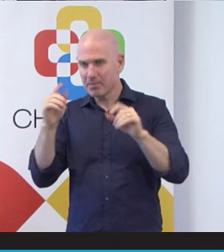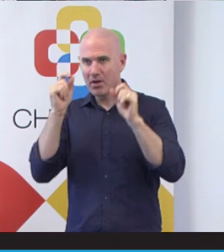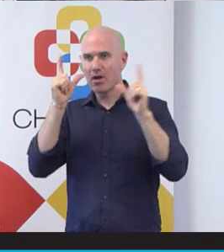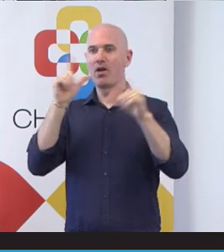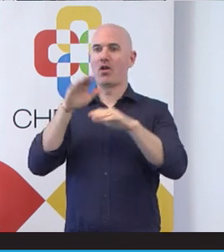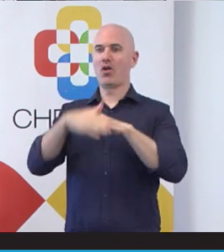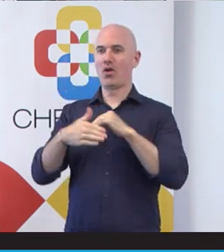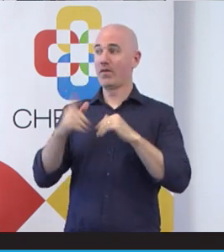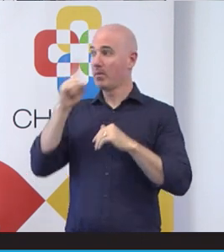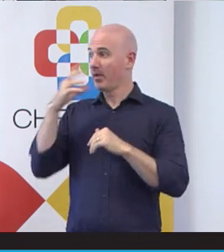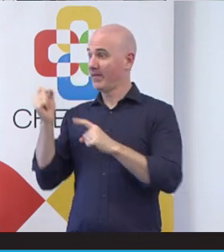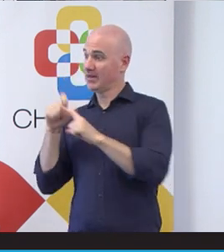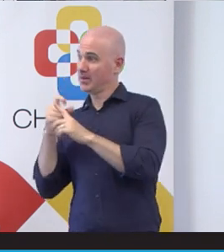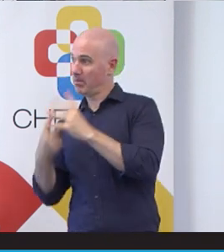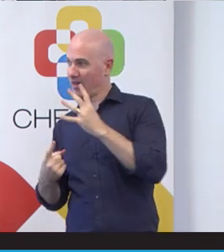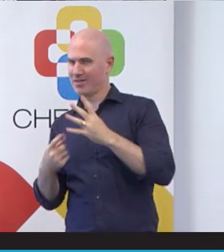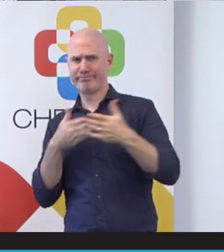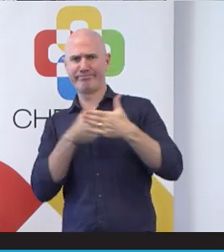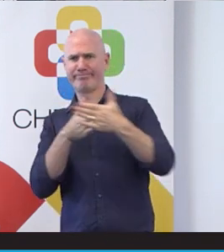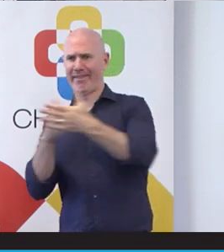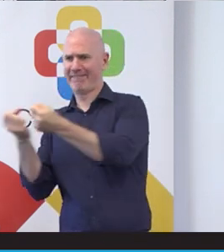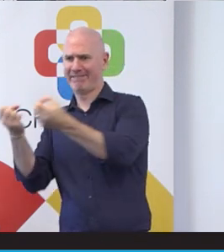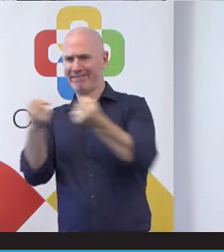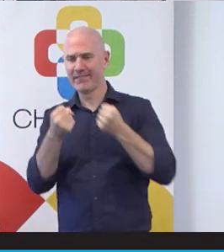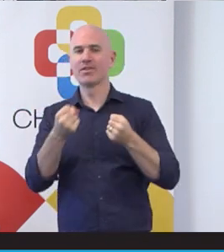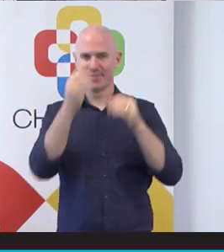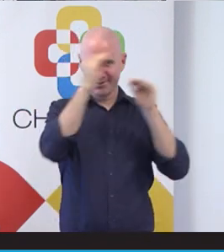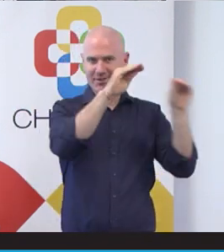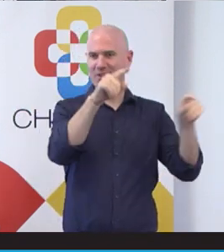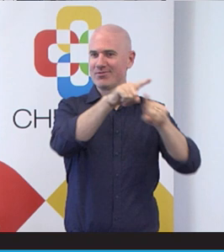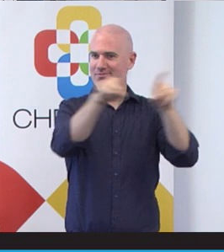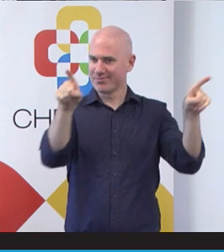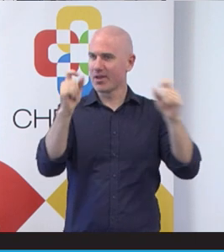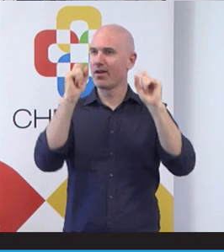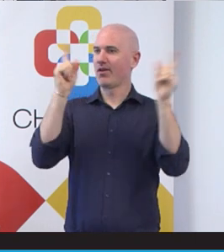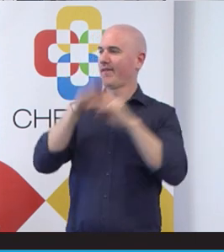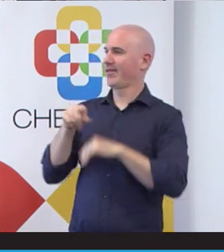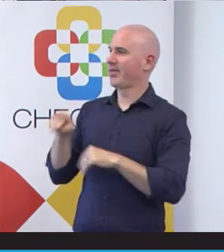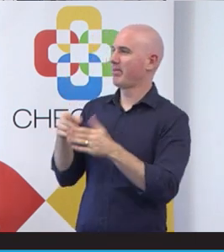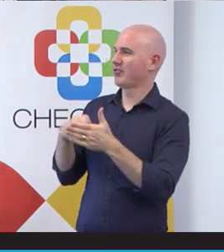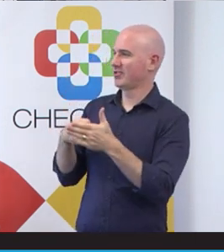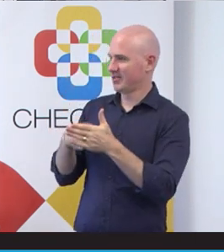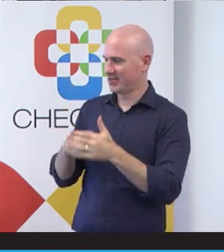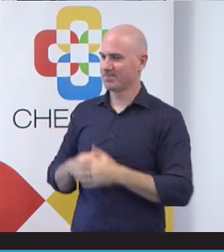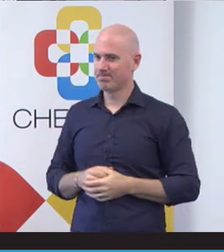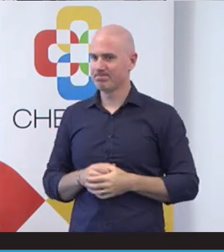disability experience when accessing health care and in doing that by creating awareness,